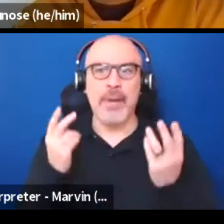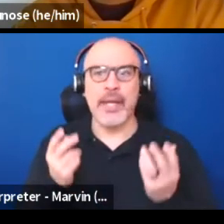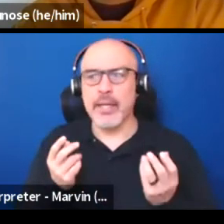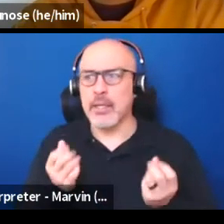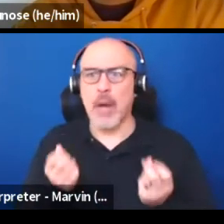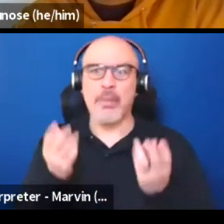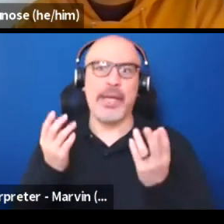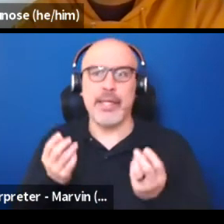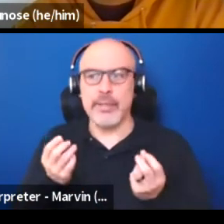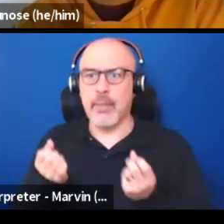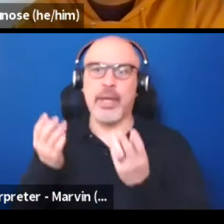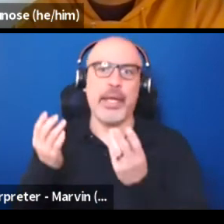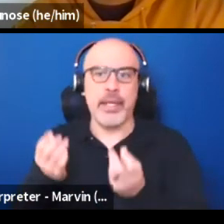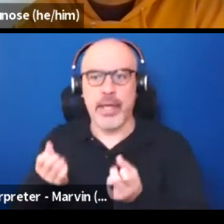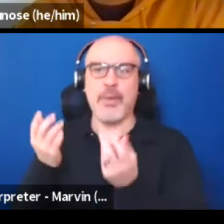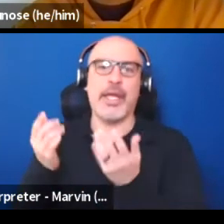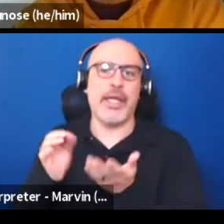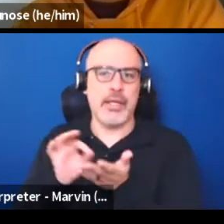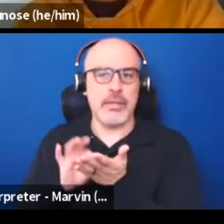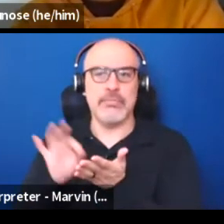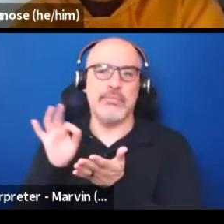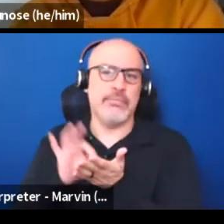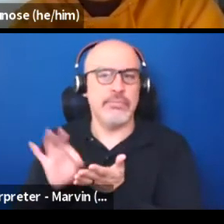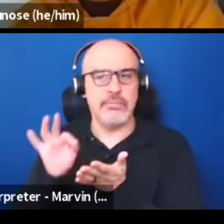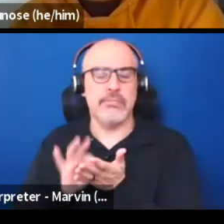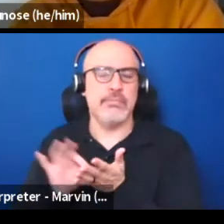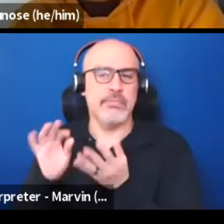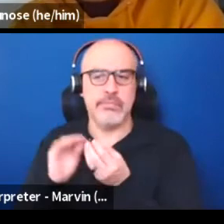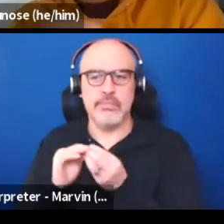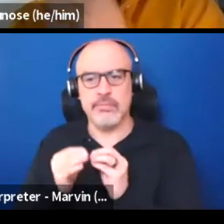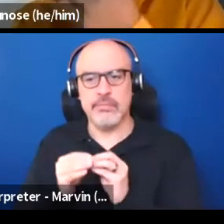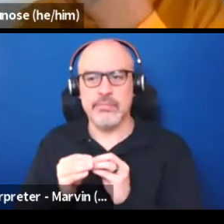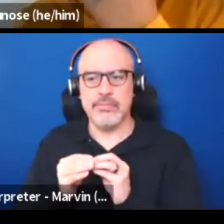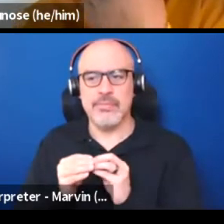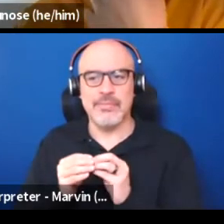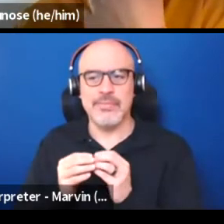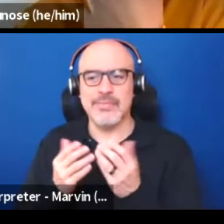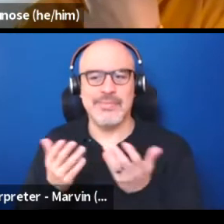But theater can be really measured.